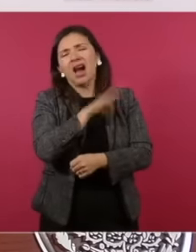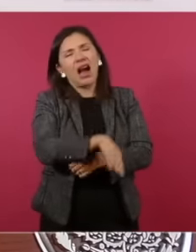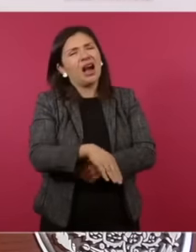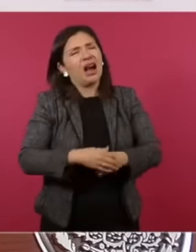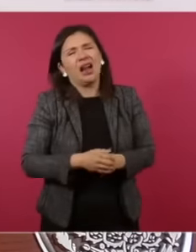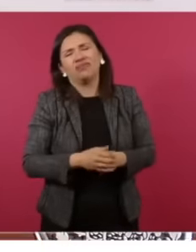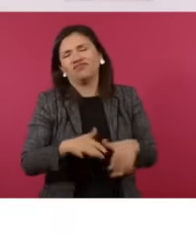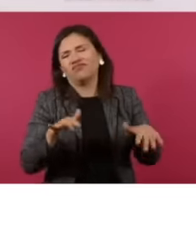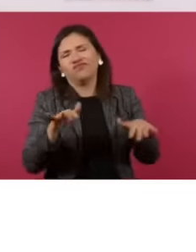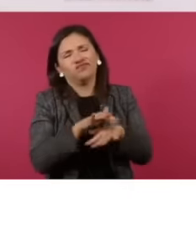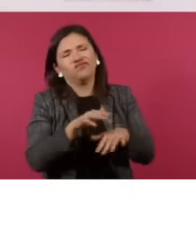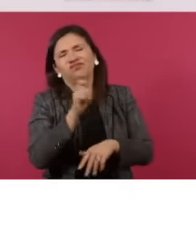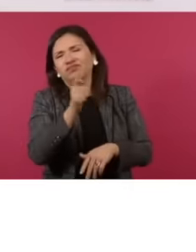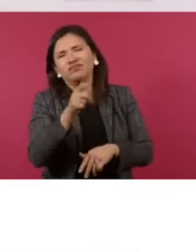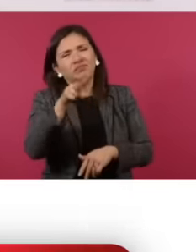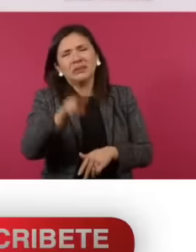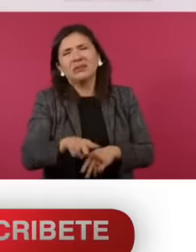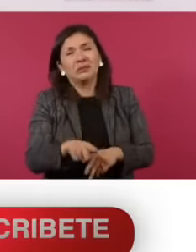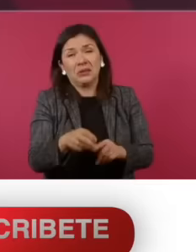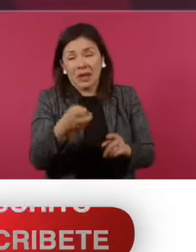in the strict sense, it cannot even be called